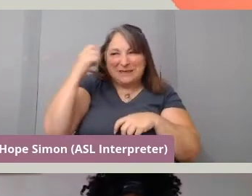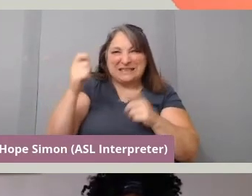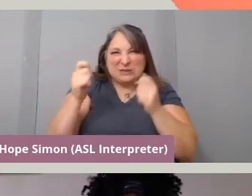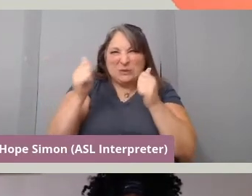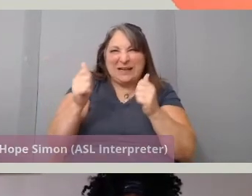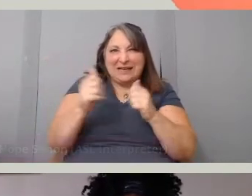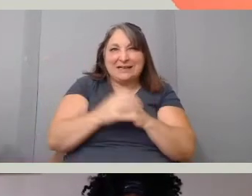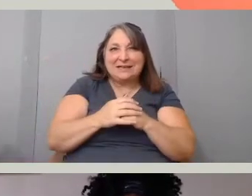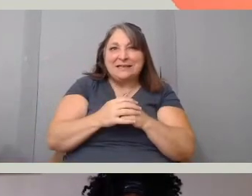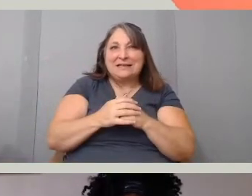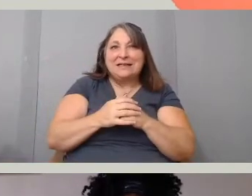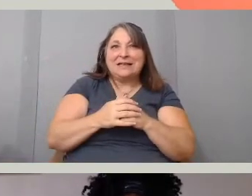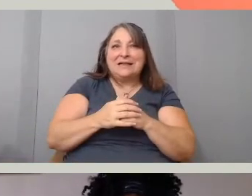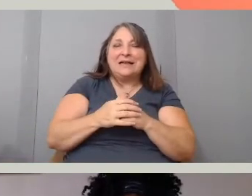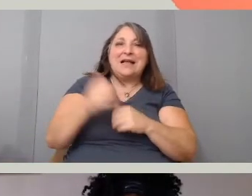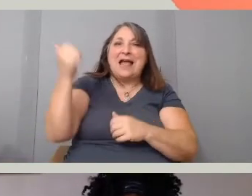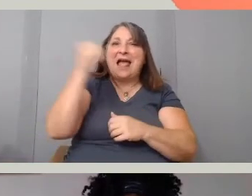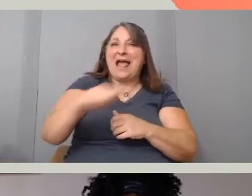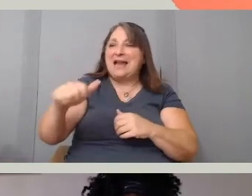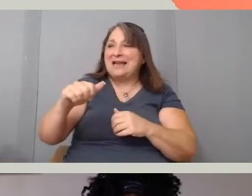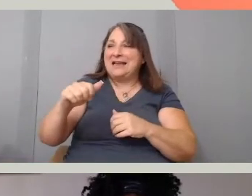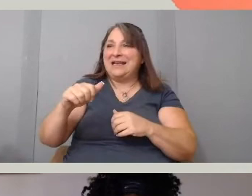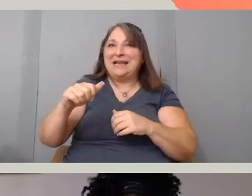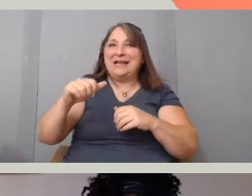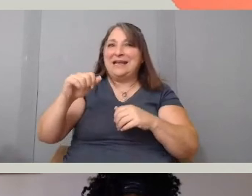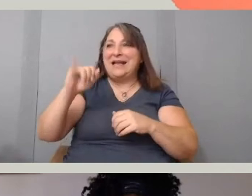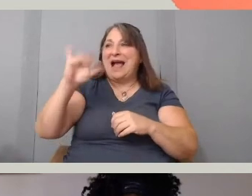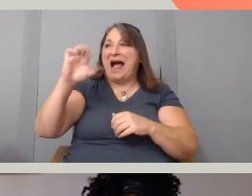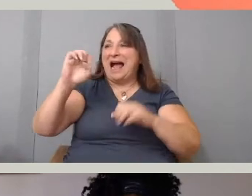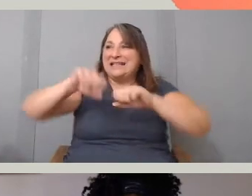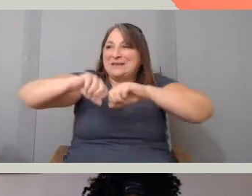Are there any ice breaker questions you use to start?